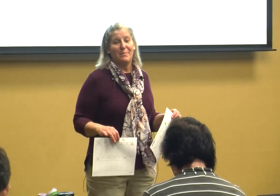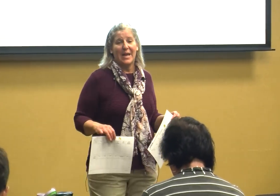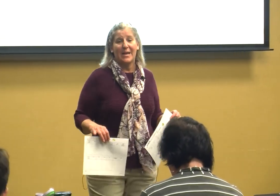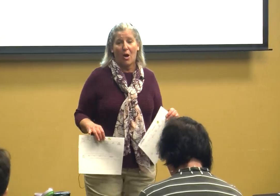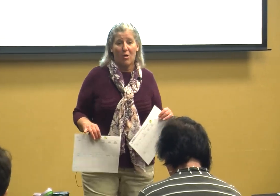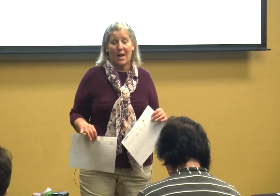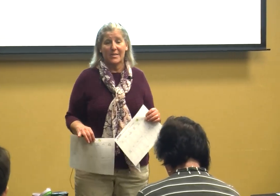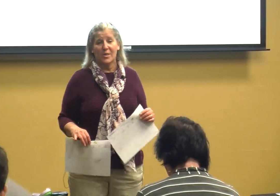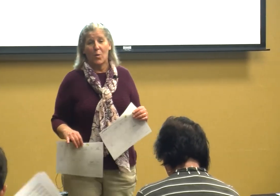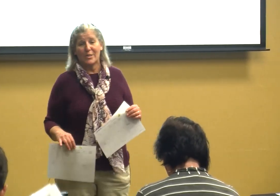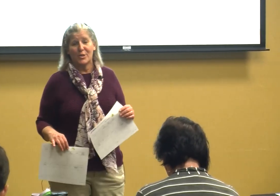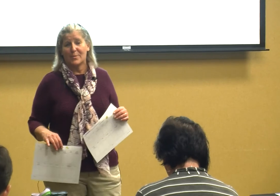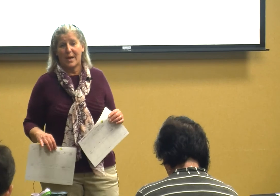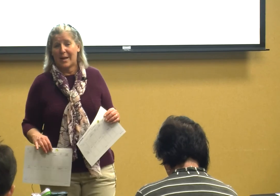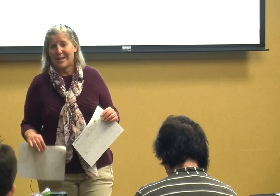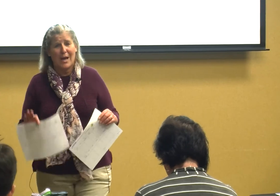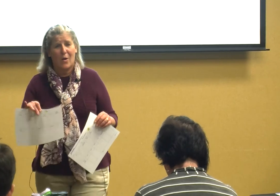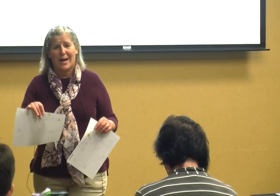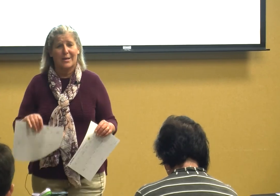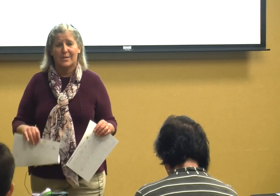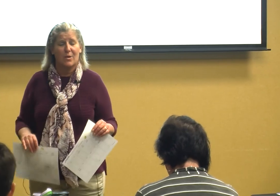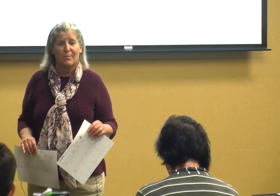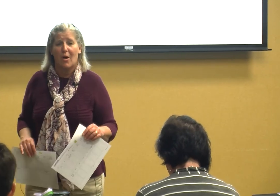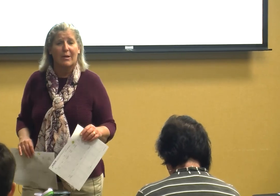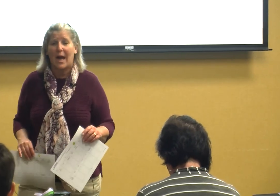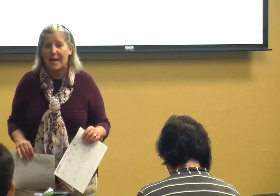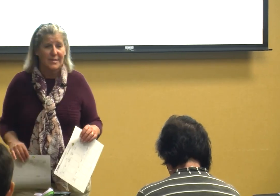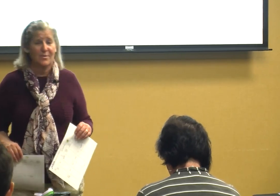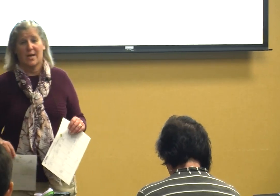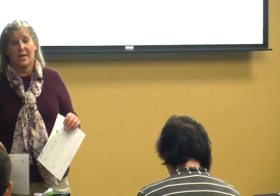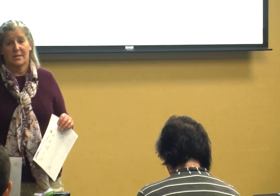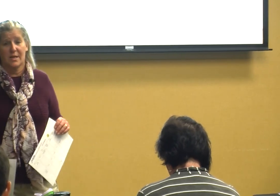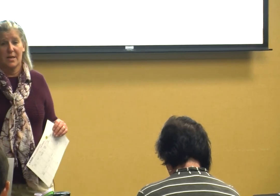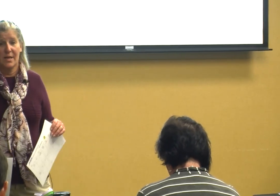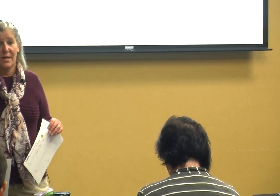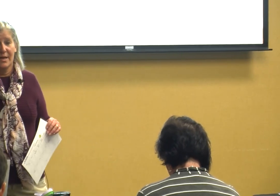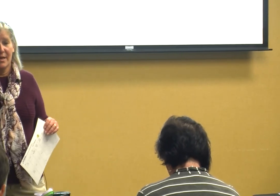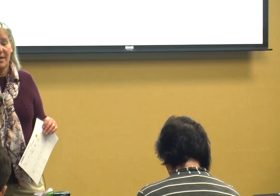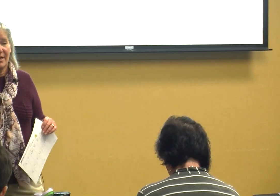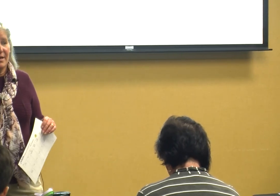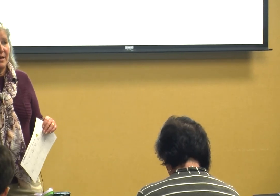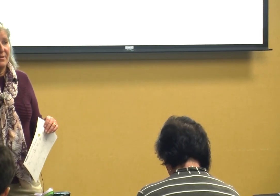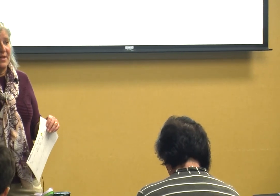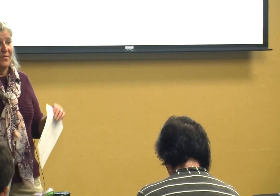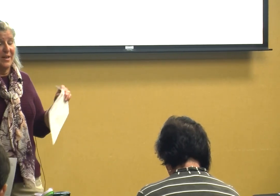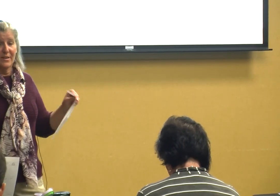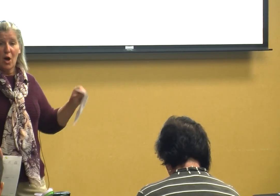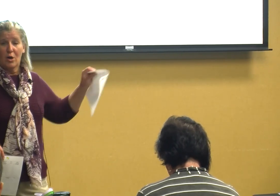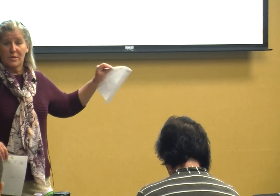me all kinds of questions about auntie oh I could have told them all kinds of things that the adults